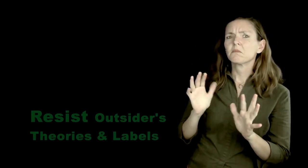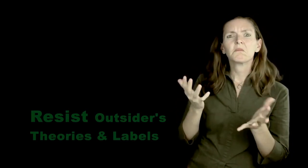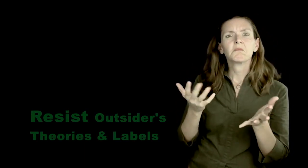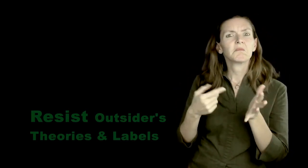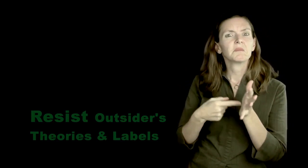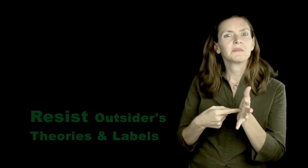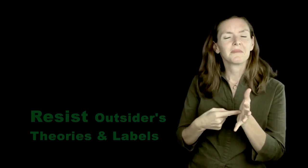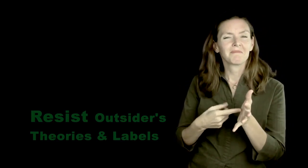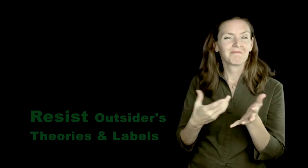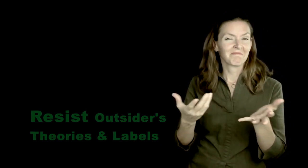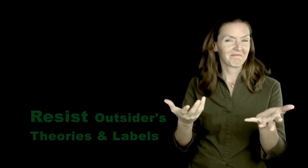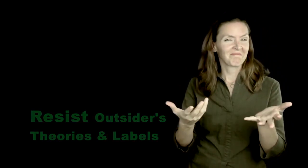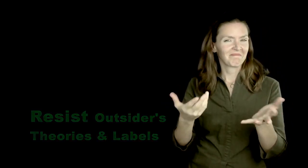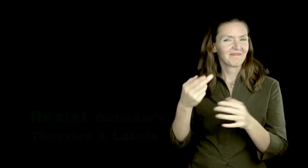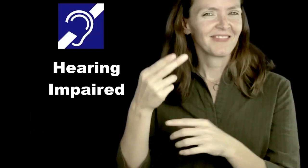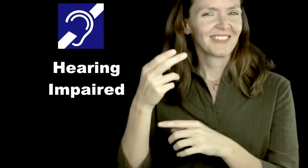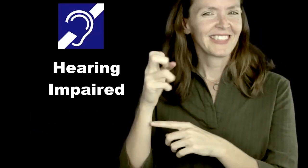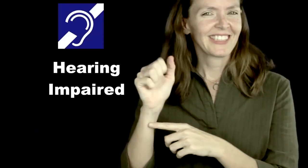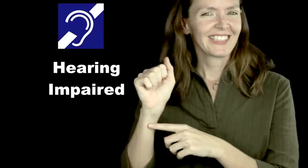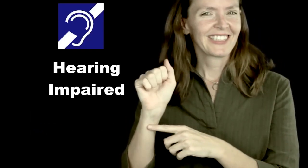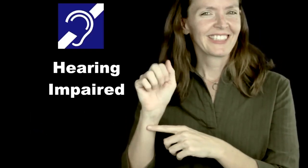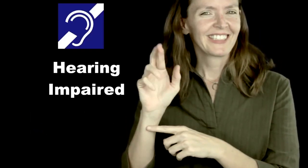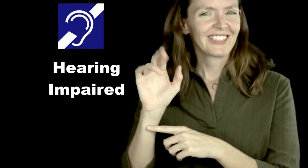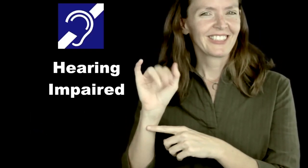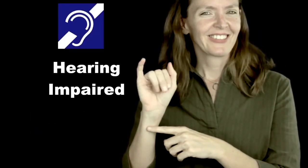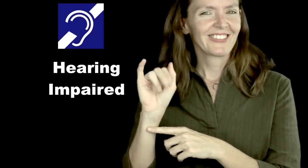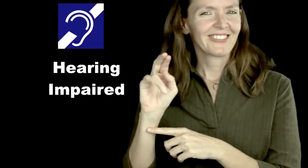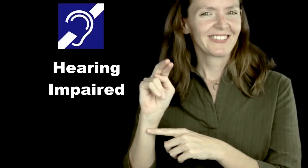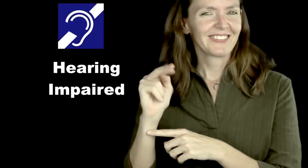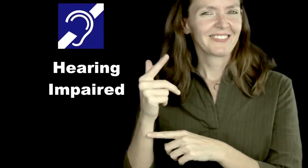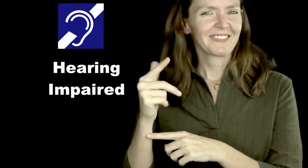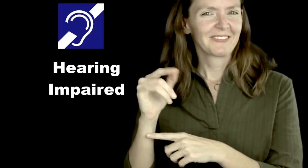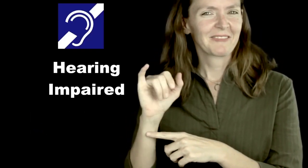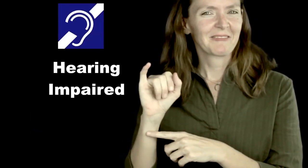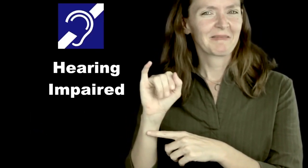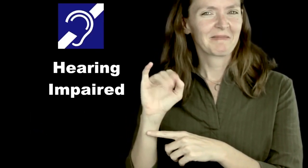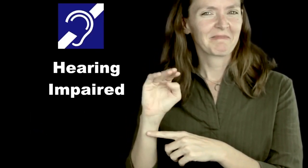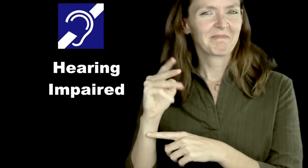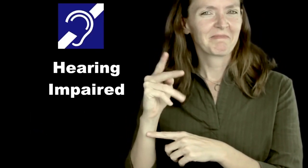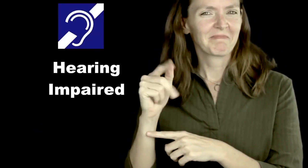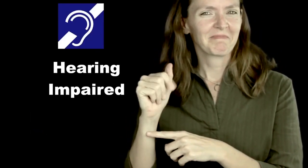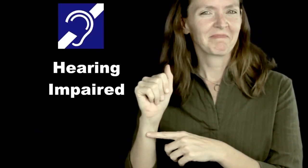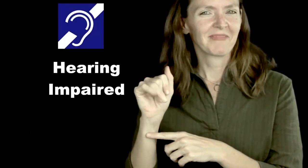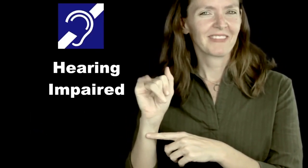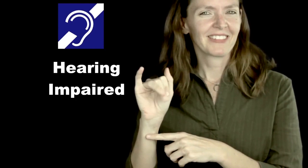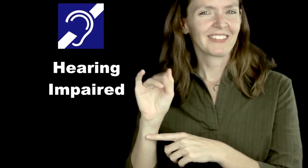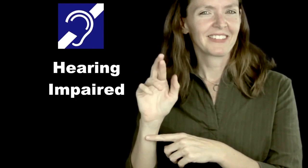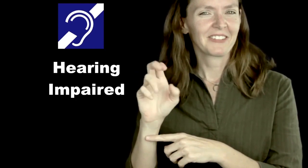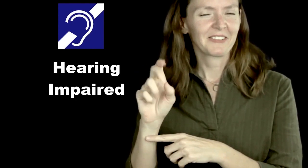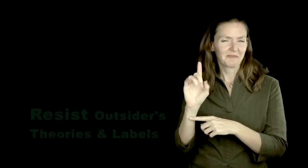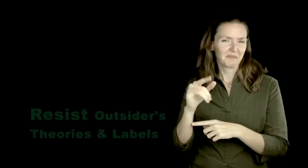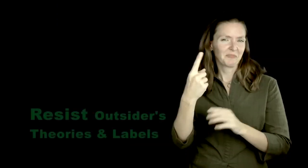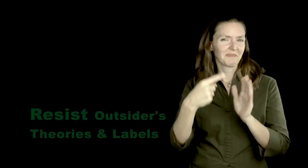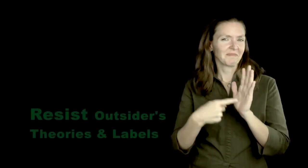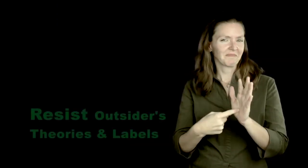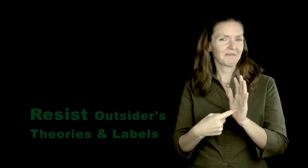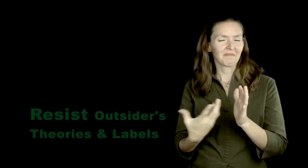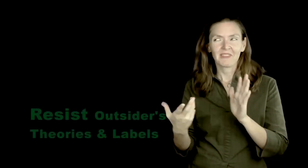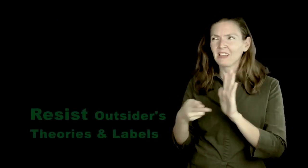A classic example is "hearing impaired". [Image: White ear symbol with a cross over it on blue background]